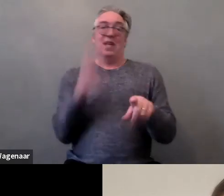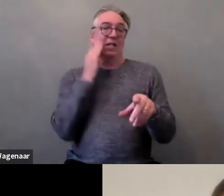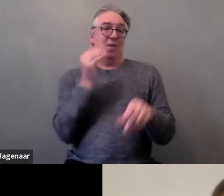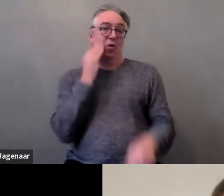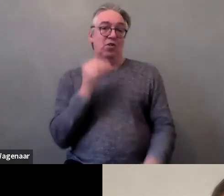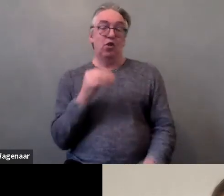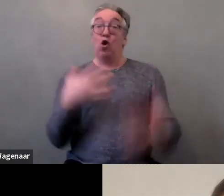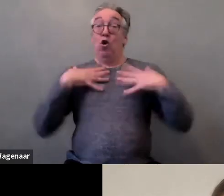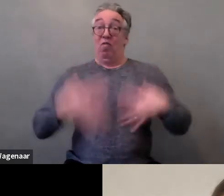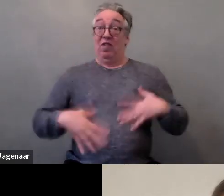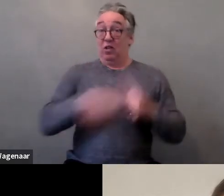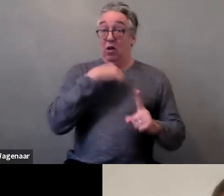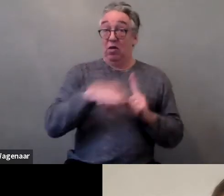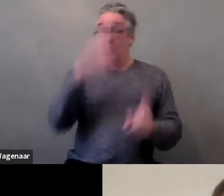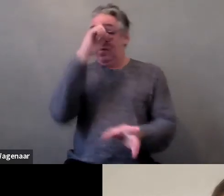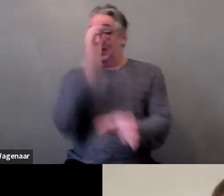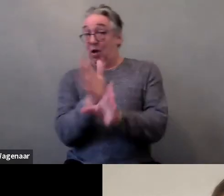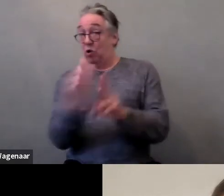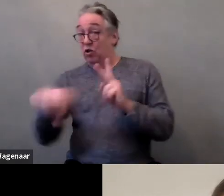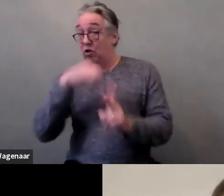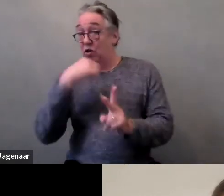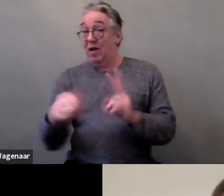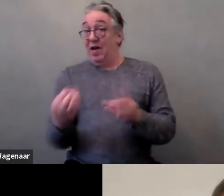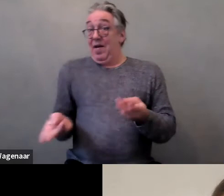psychological, economical and sexual violence.